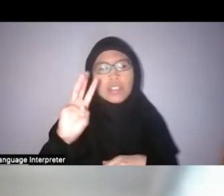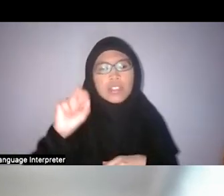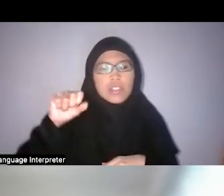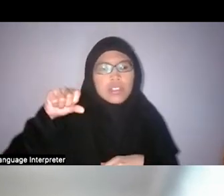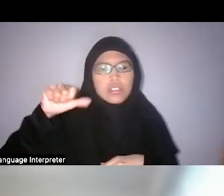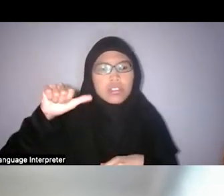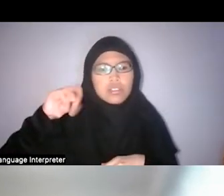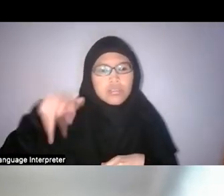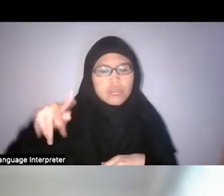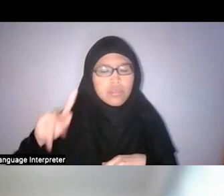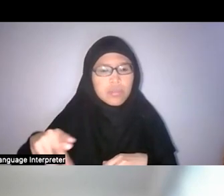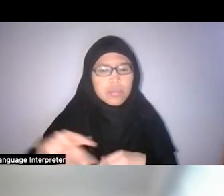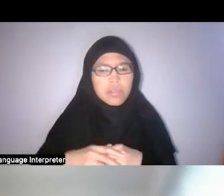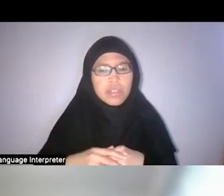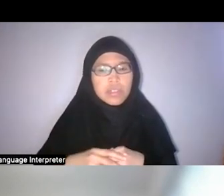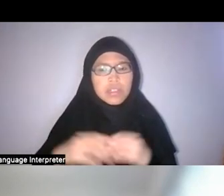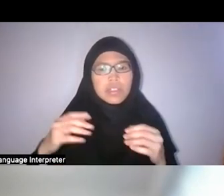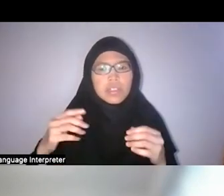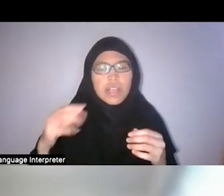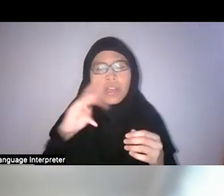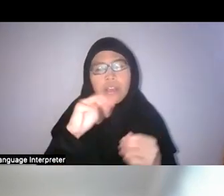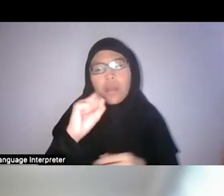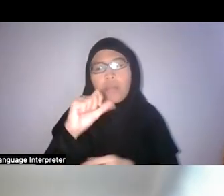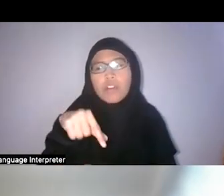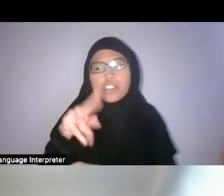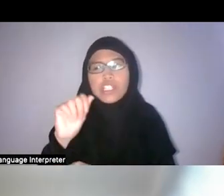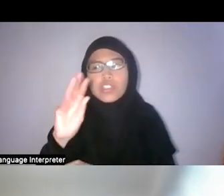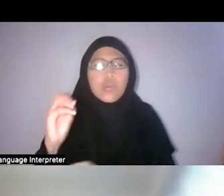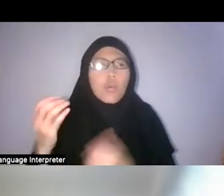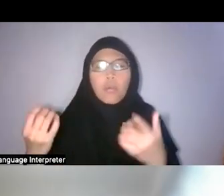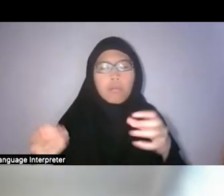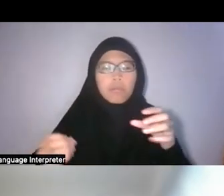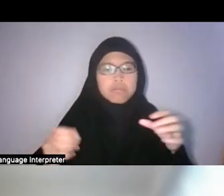“mosquito-infested” and “backward”, you know.